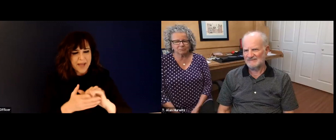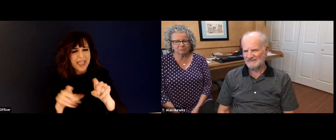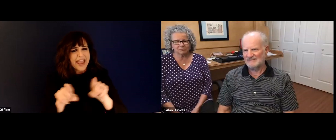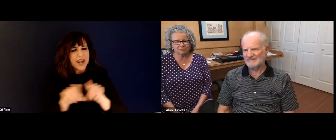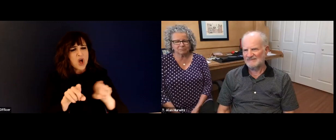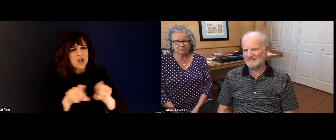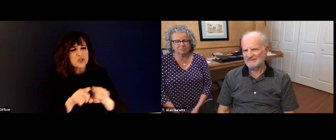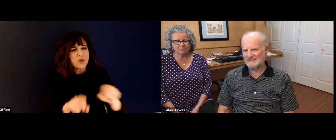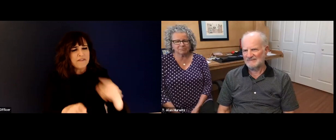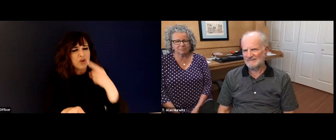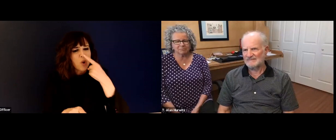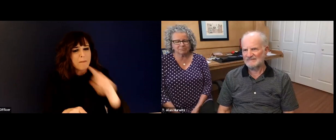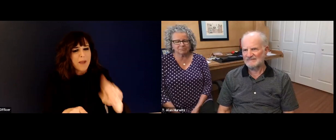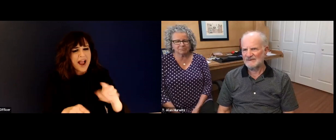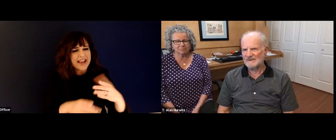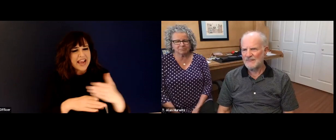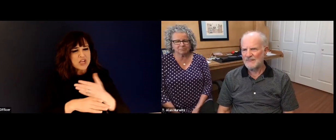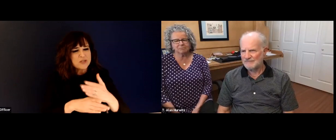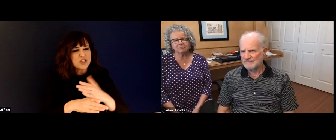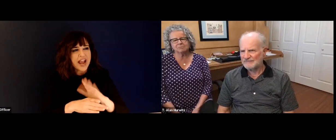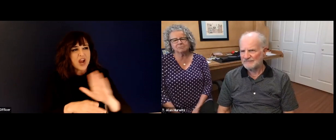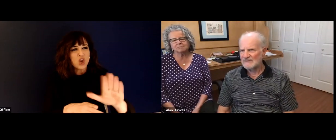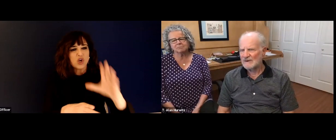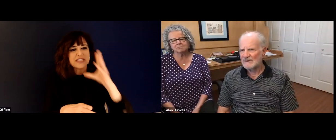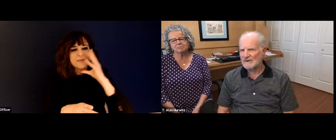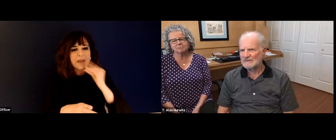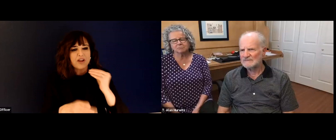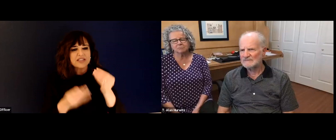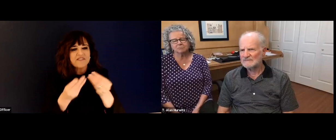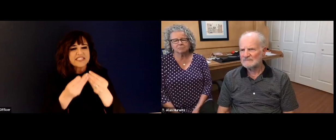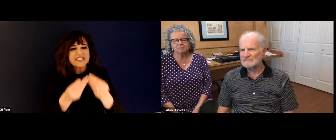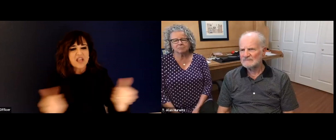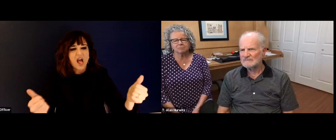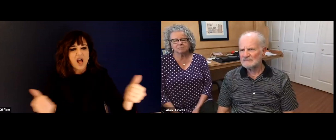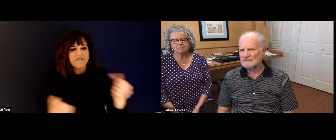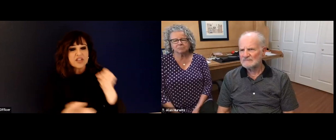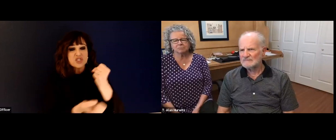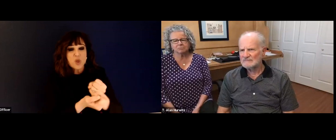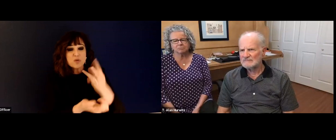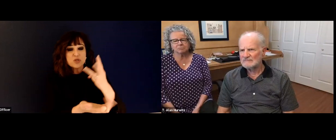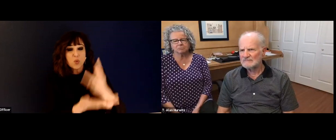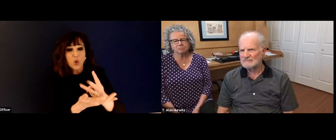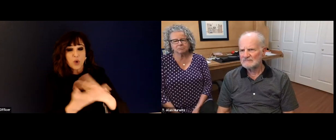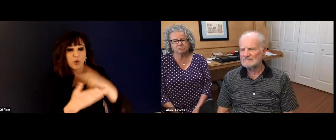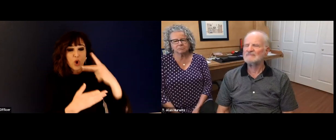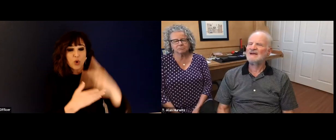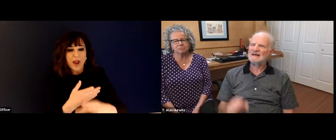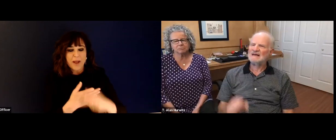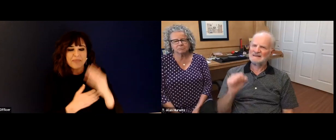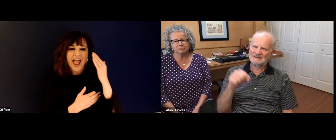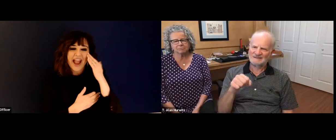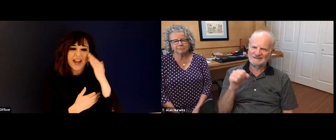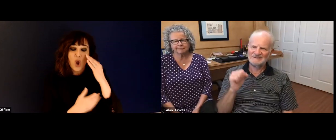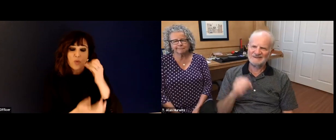you have to lay them off, I can't imagine how challenging that would be. So thank you for sharing your experience and also